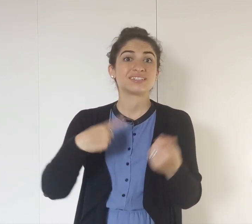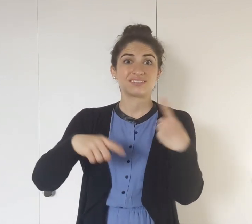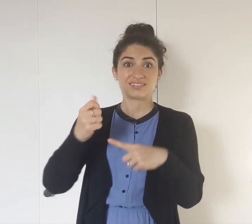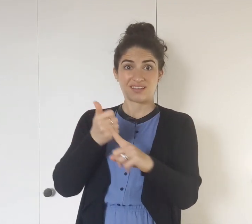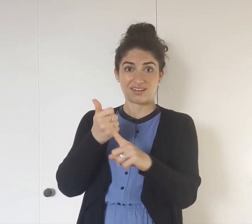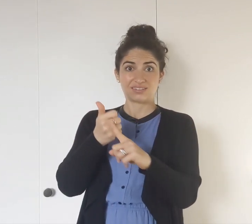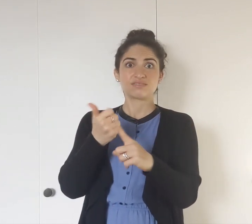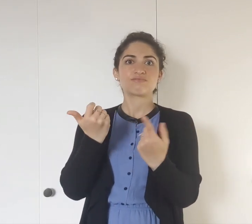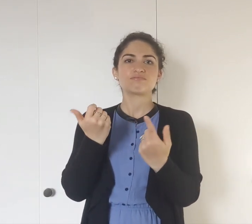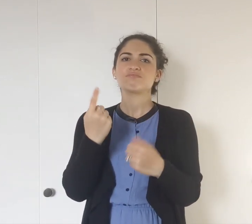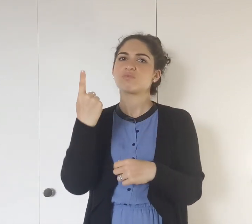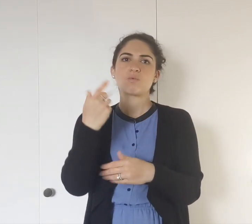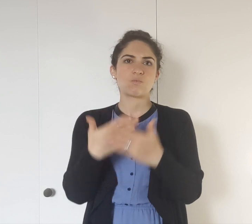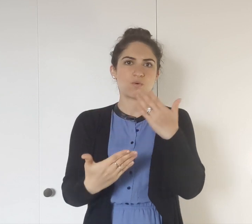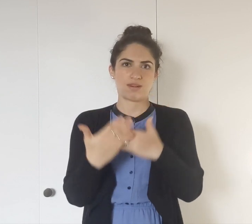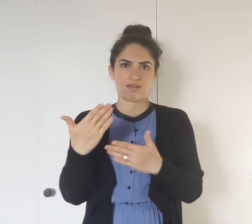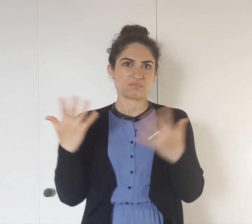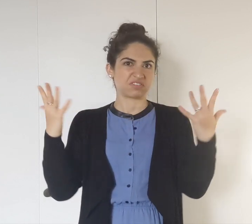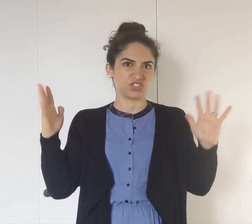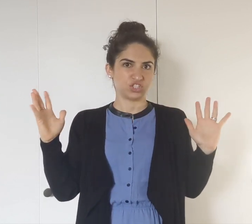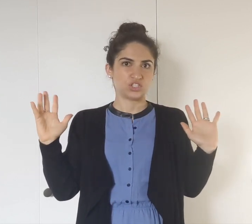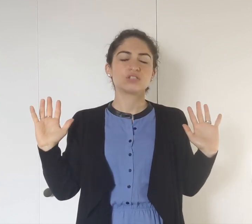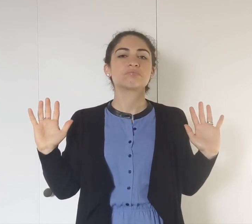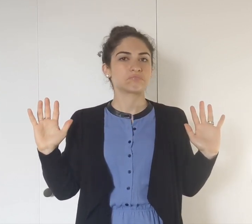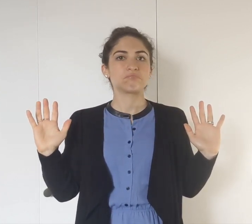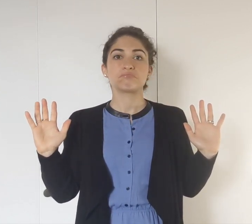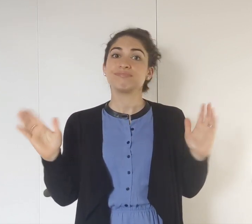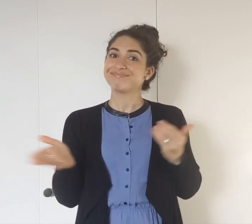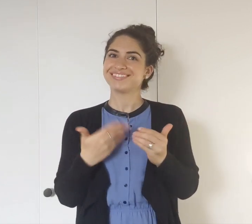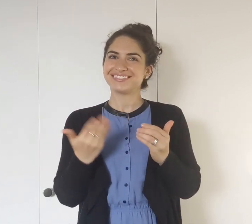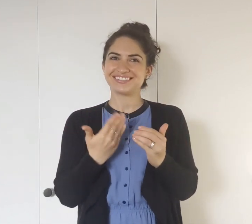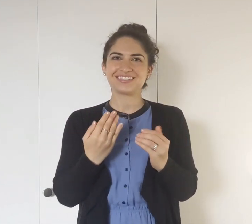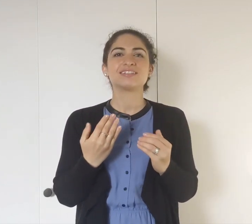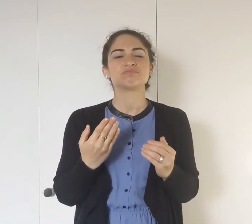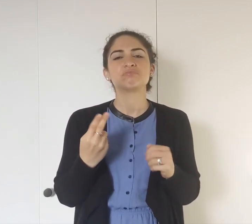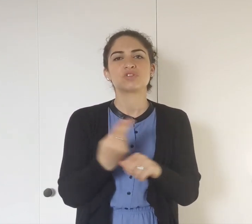First, the sign itself has one hand, and that's it.